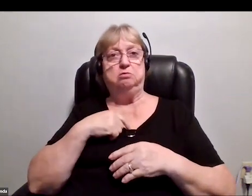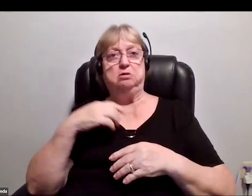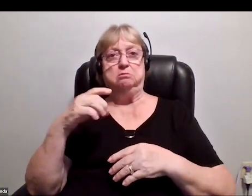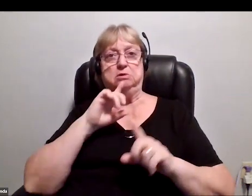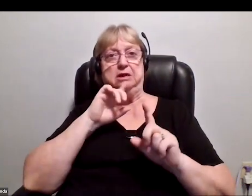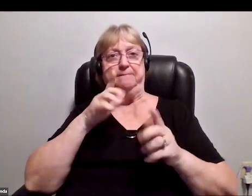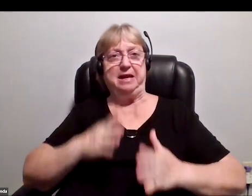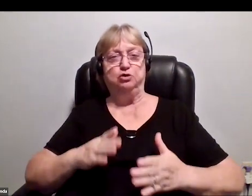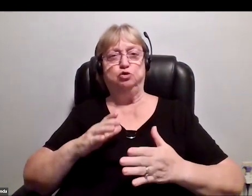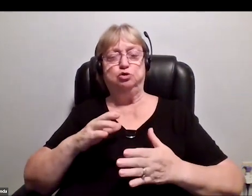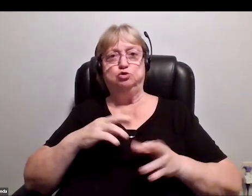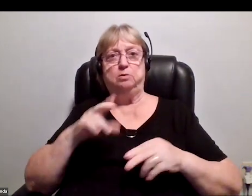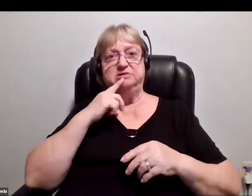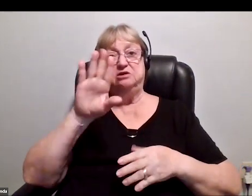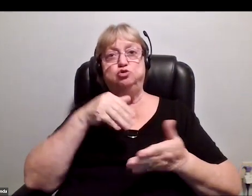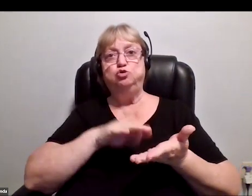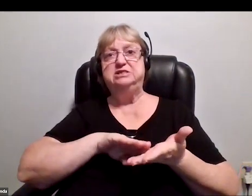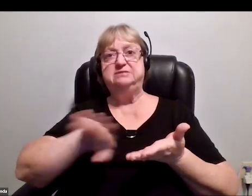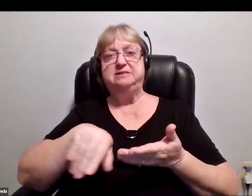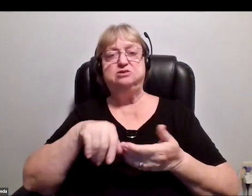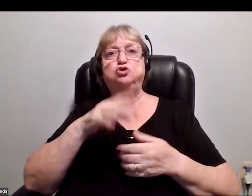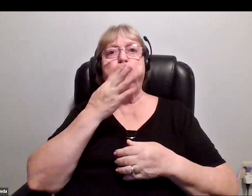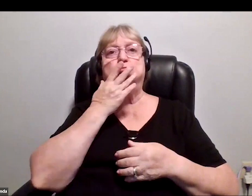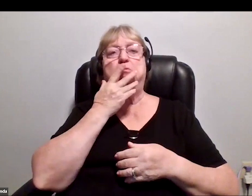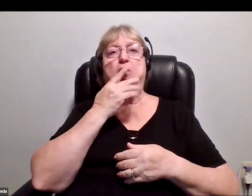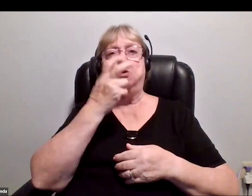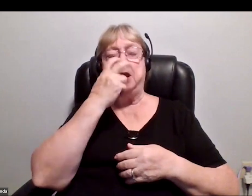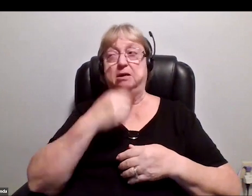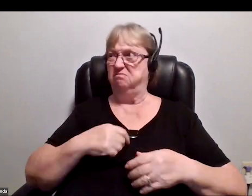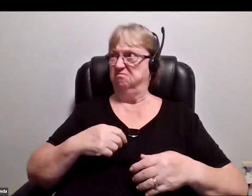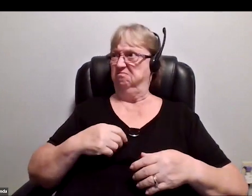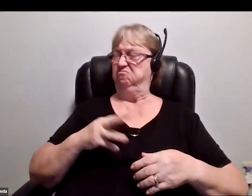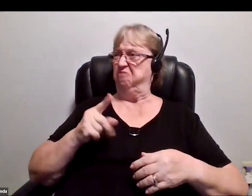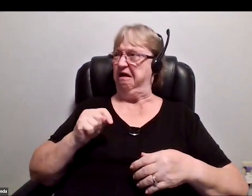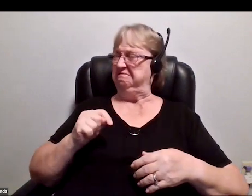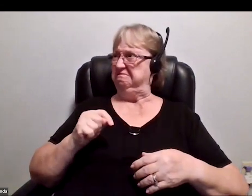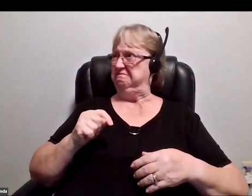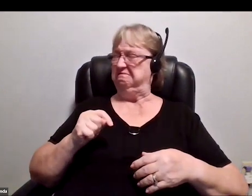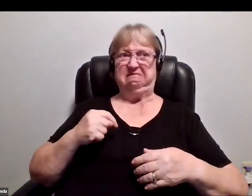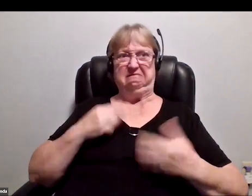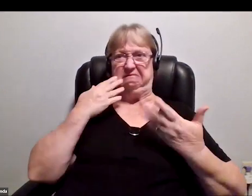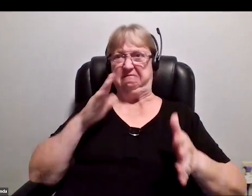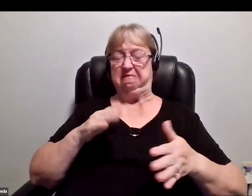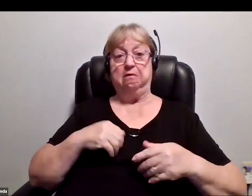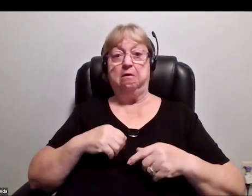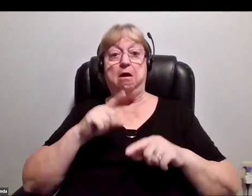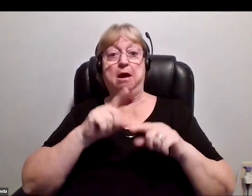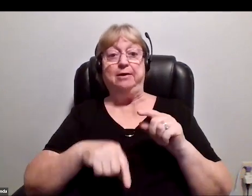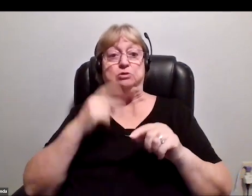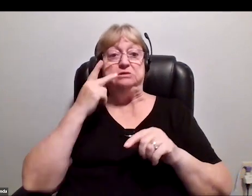"You've been dismissed. Do you're colorblind?" I'm like, "What? [chuckles] I had no idea." Turns out, I could never actually tell the blue pencils